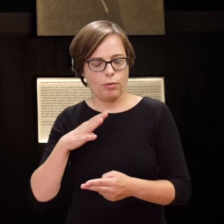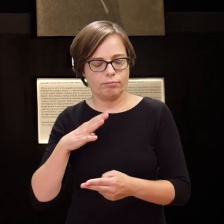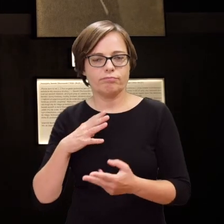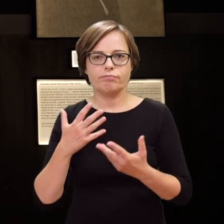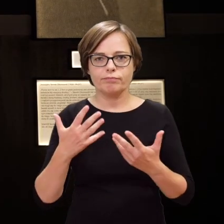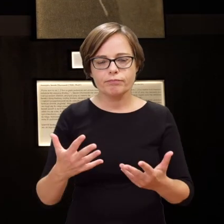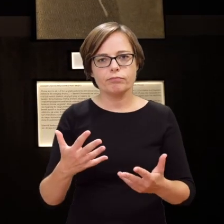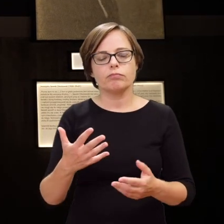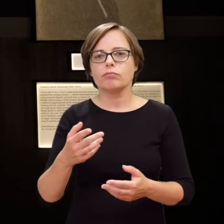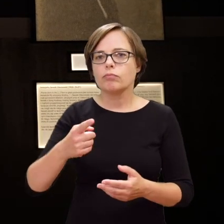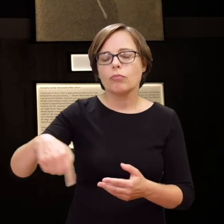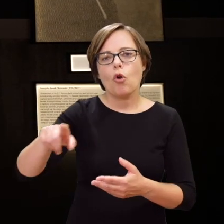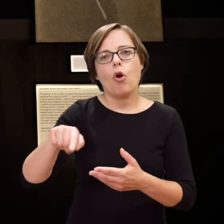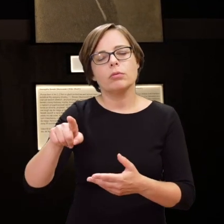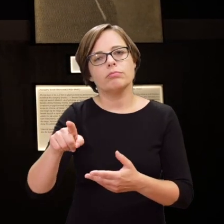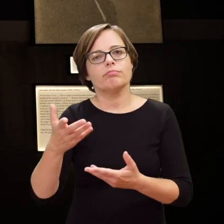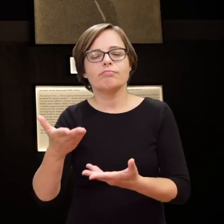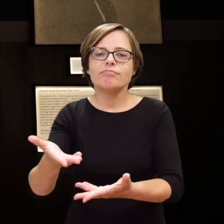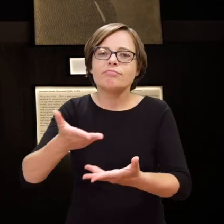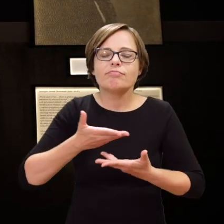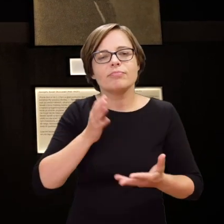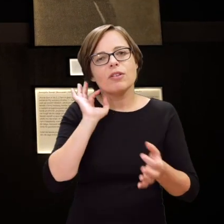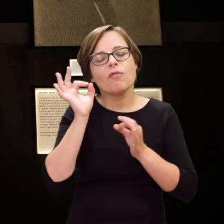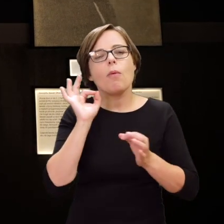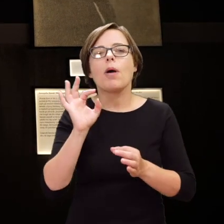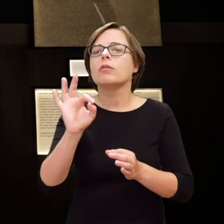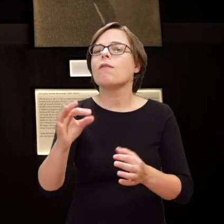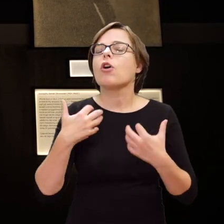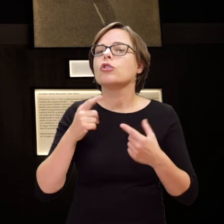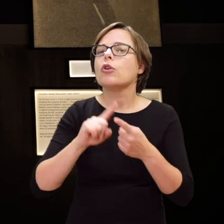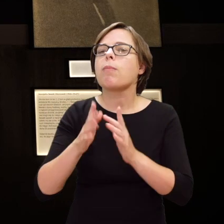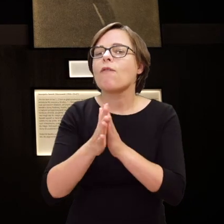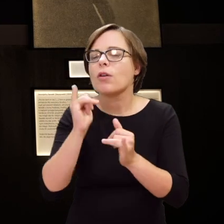we gained knowledge on what happened to them after the war had ended.